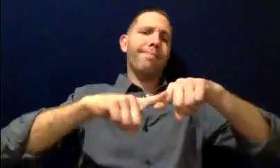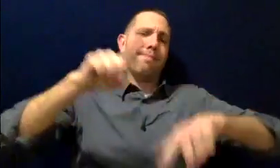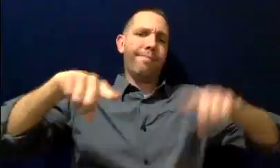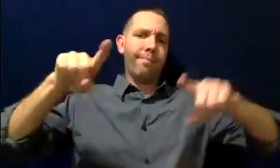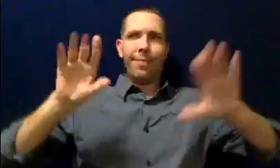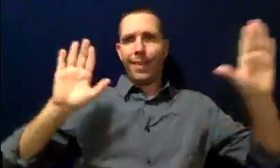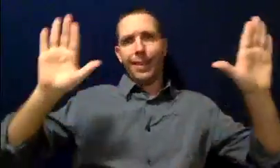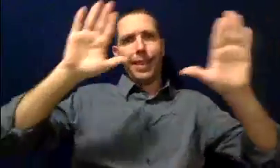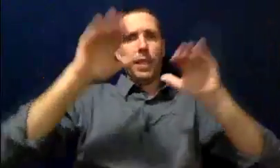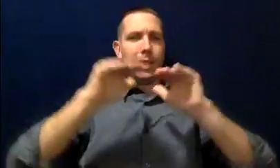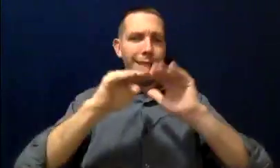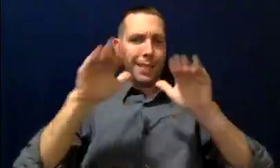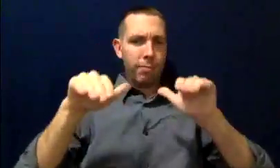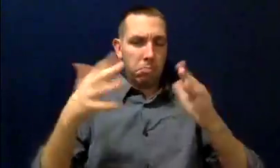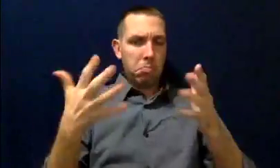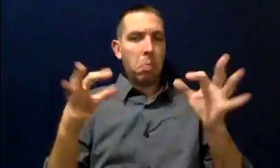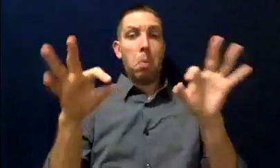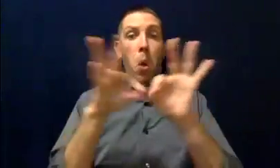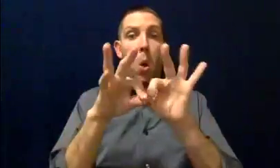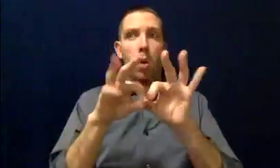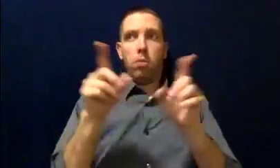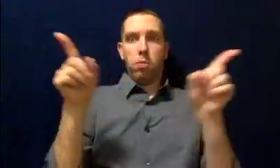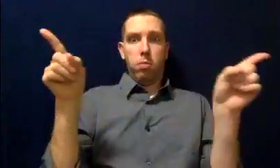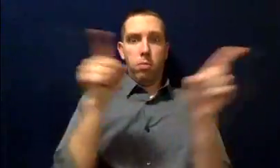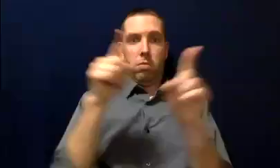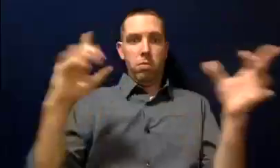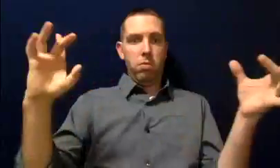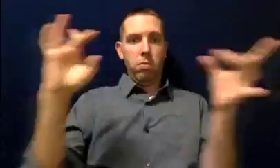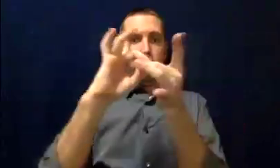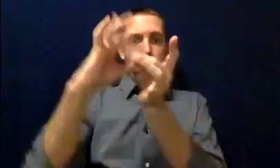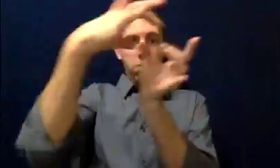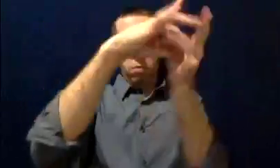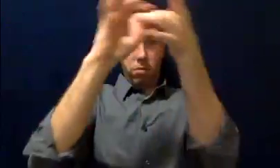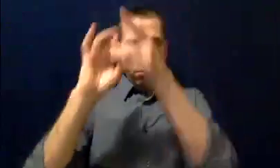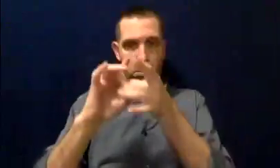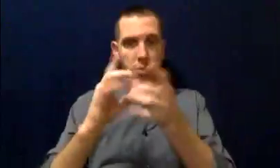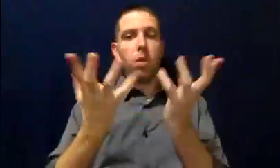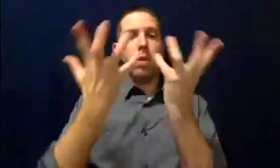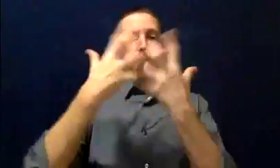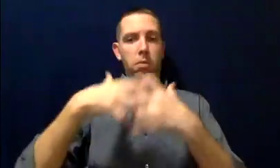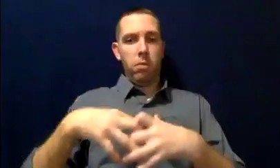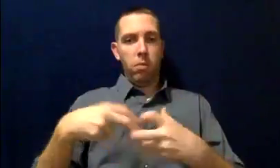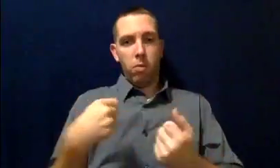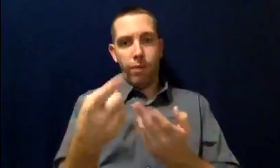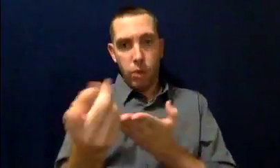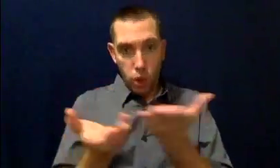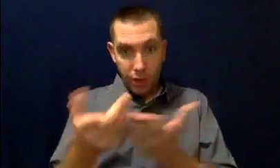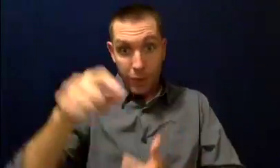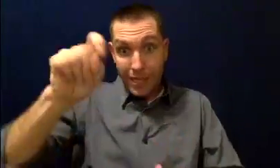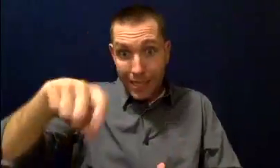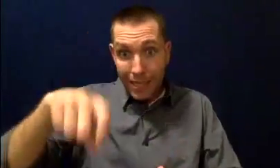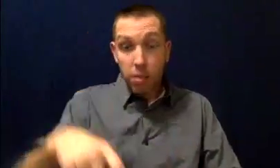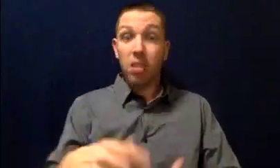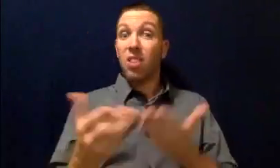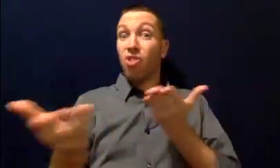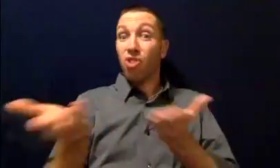Each state is different but what's most important is that they coordinate efforts to get you the services you need.